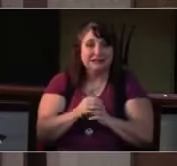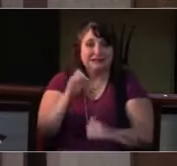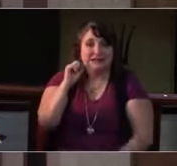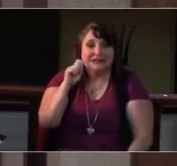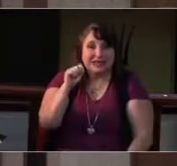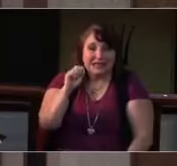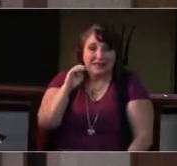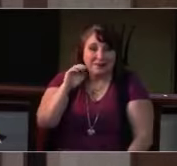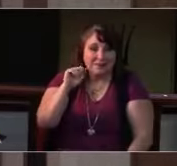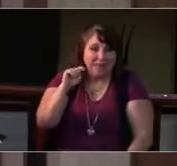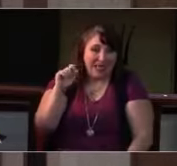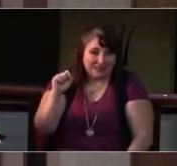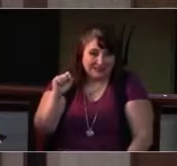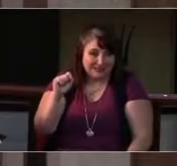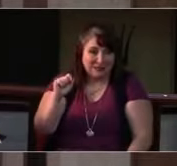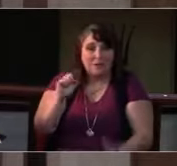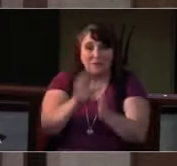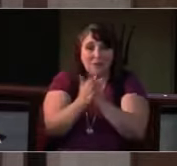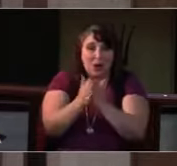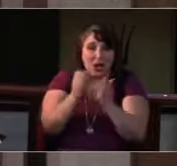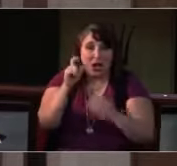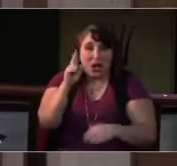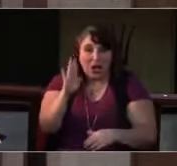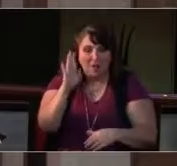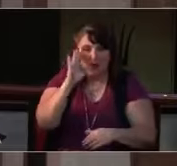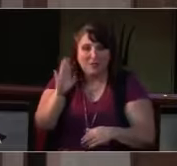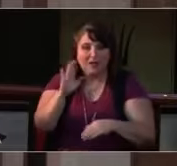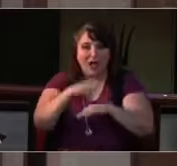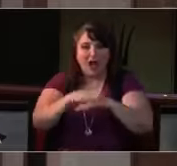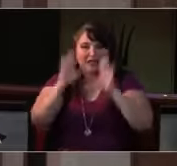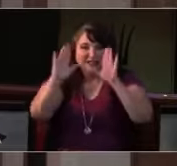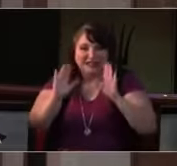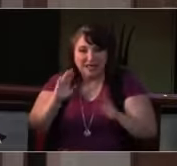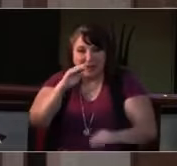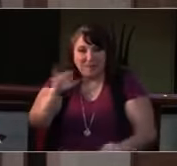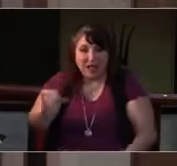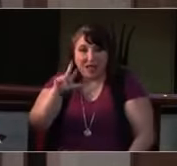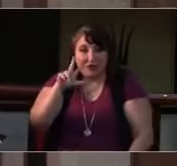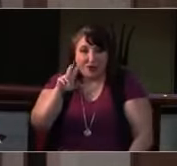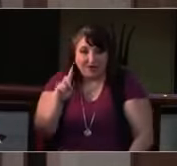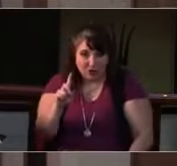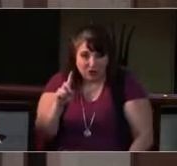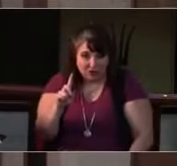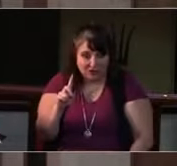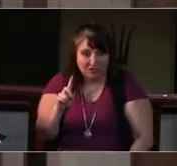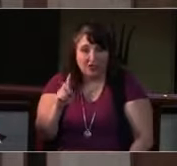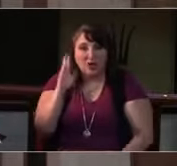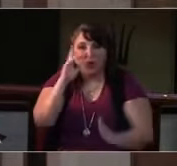The Zoom link is ... the same one as we're been using? Yes, we now, all of our ministries have recurring links.